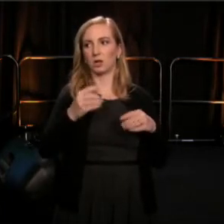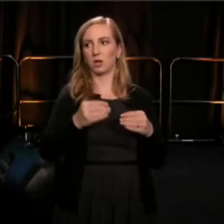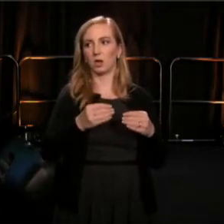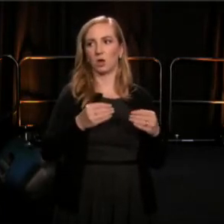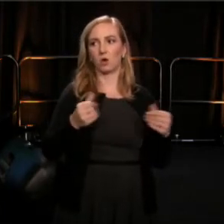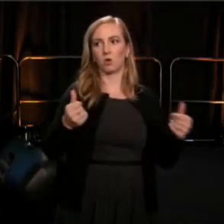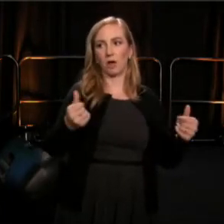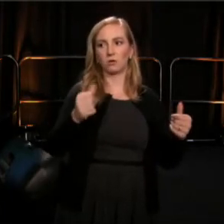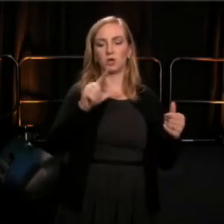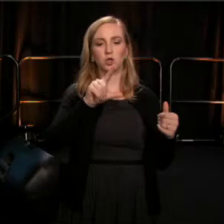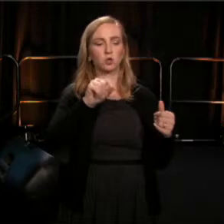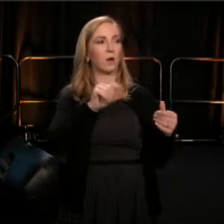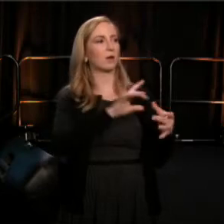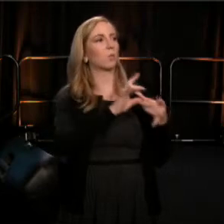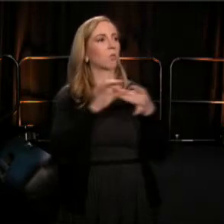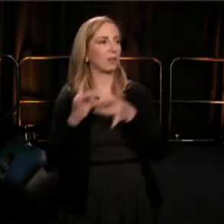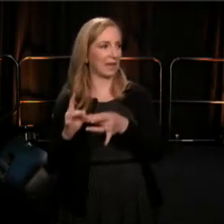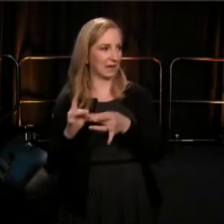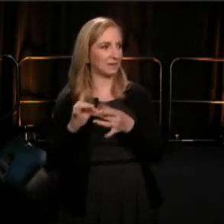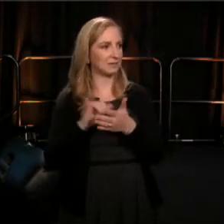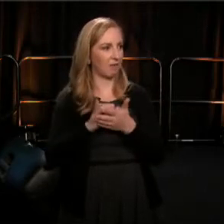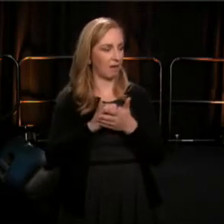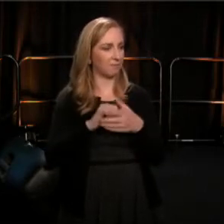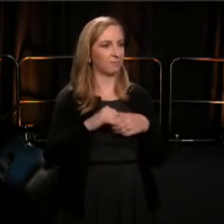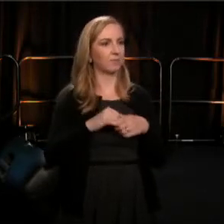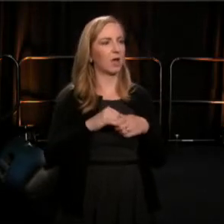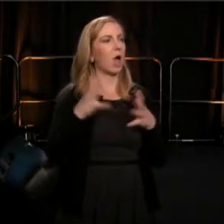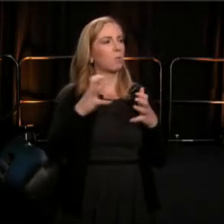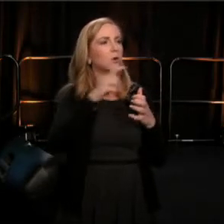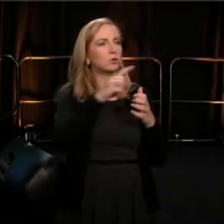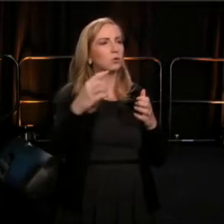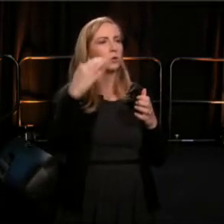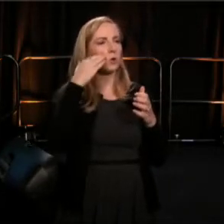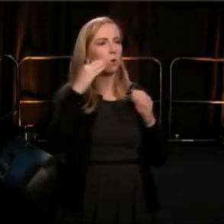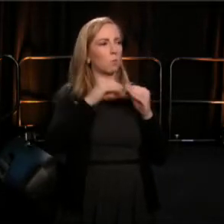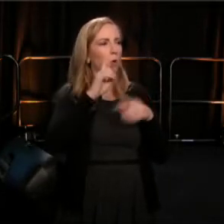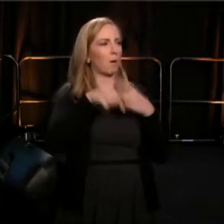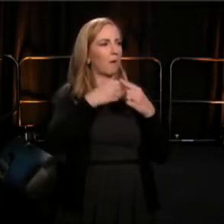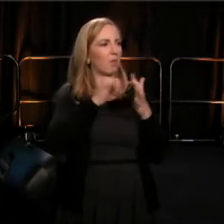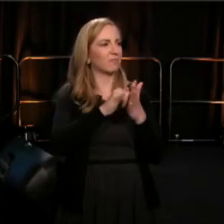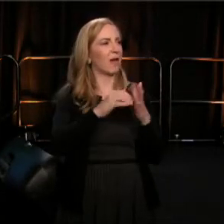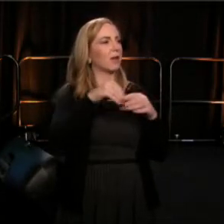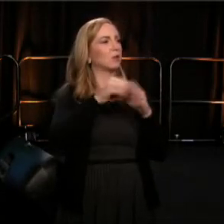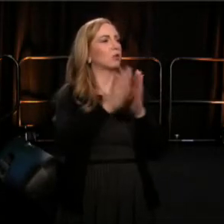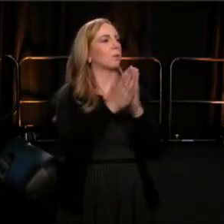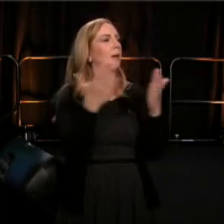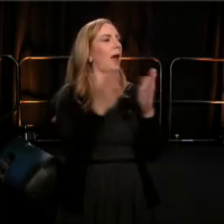to bear witness to these essential voices. There's an insert with more information in your packets.